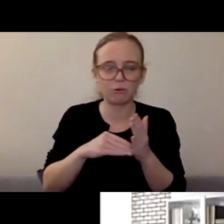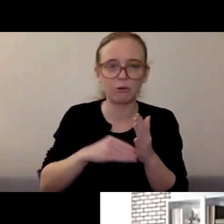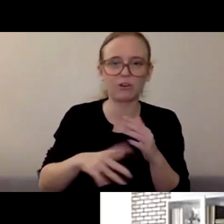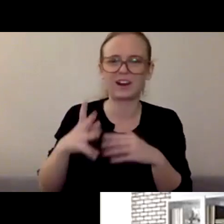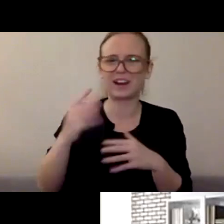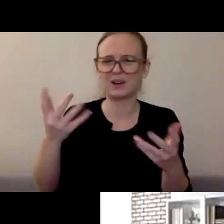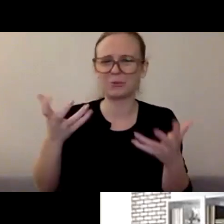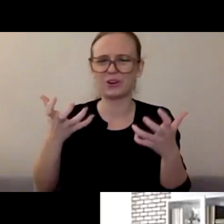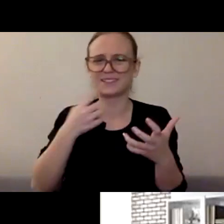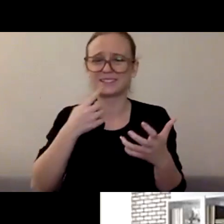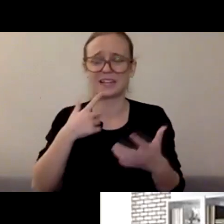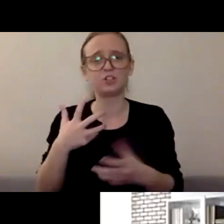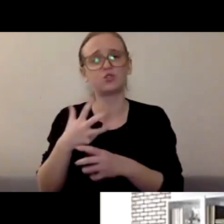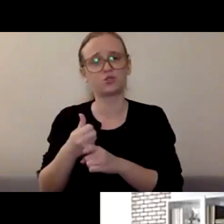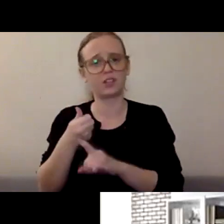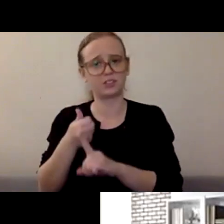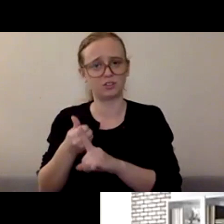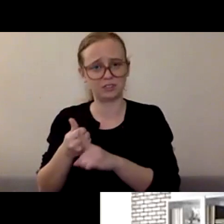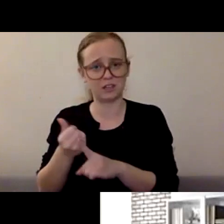But if you're feeling that urge then go with it.